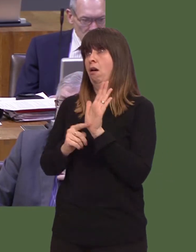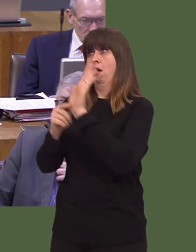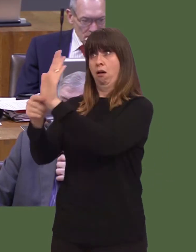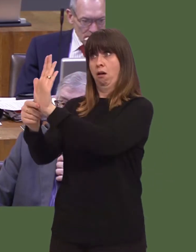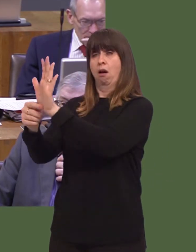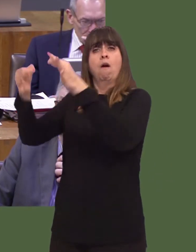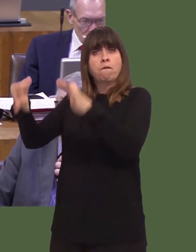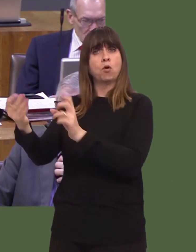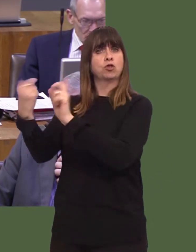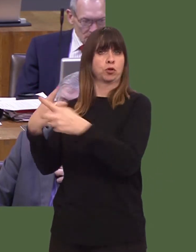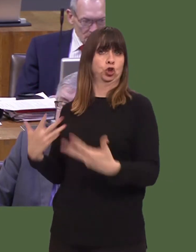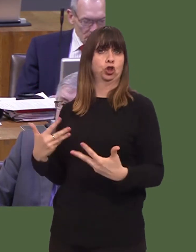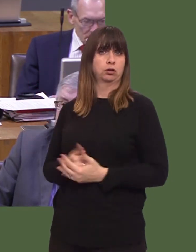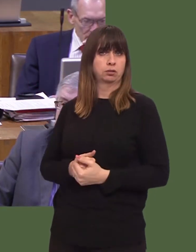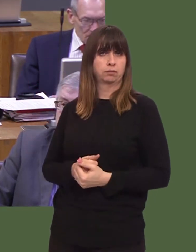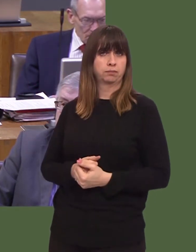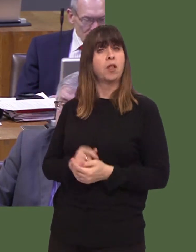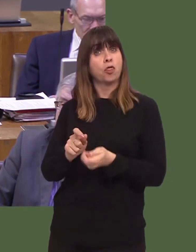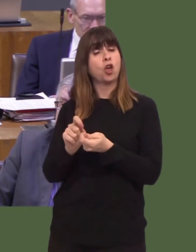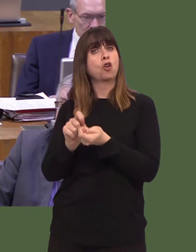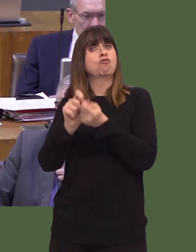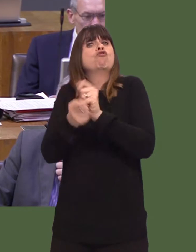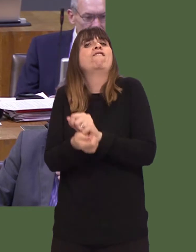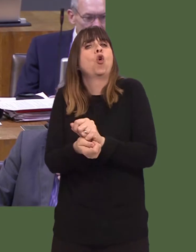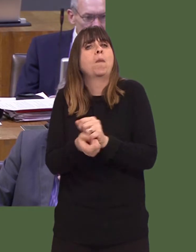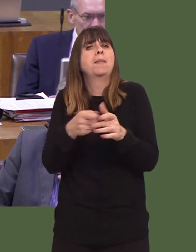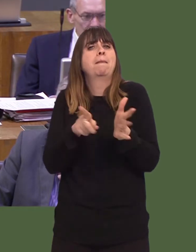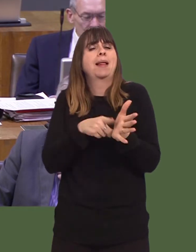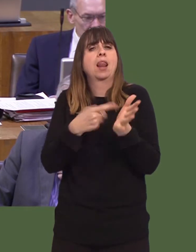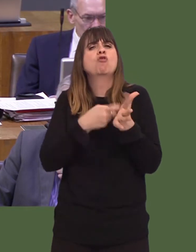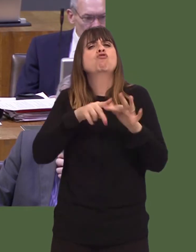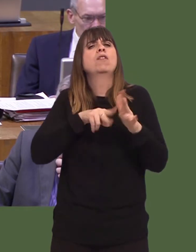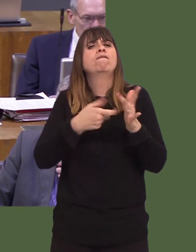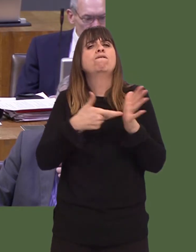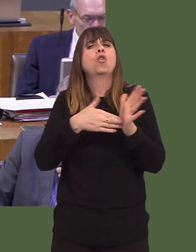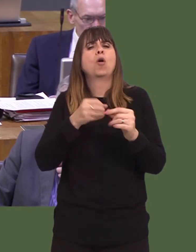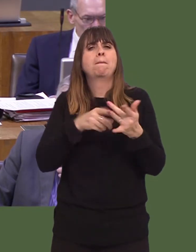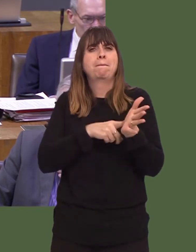Secondly, the great reform Bill, as itís termed, is designed to be a Bill that will